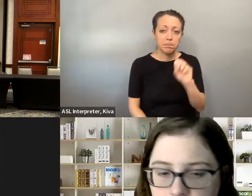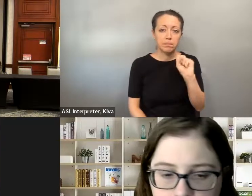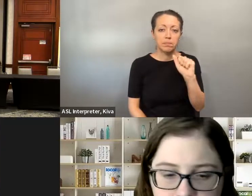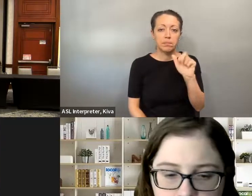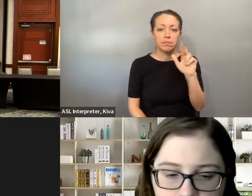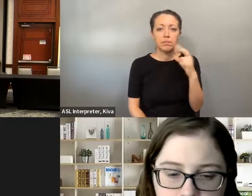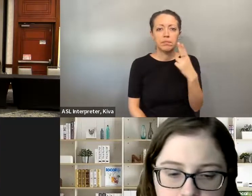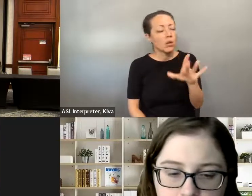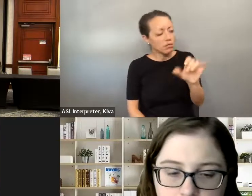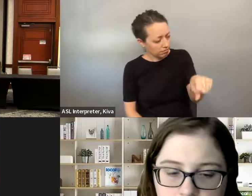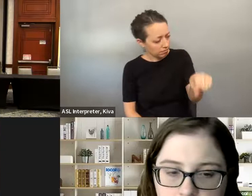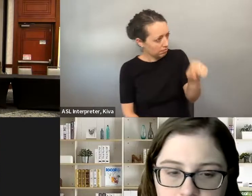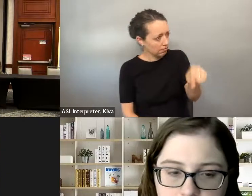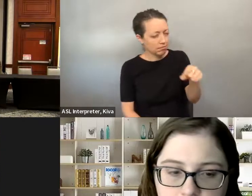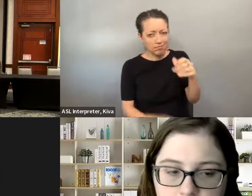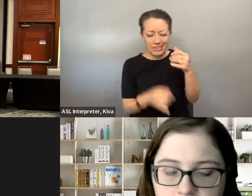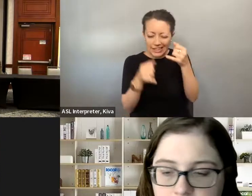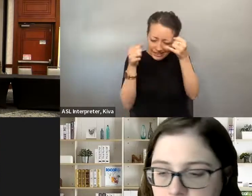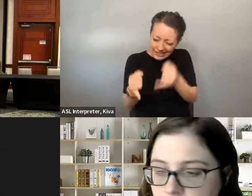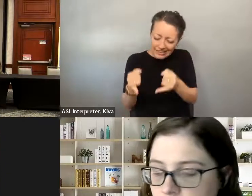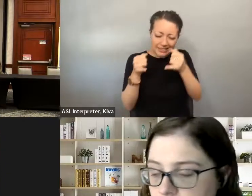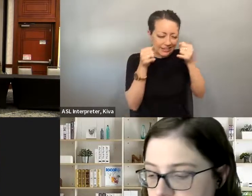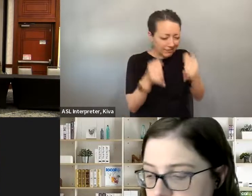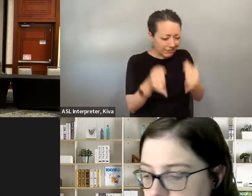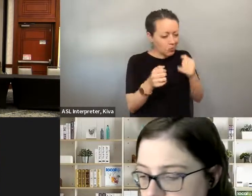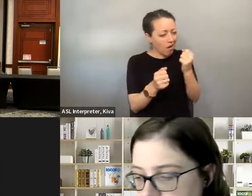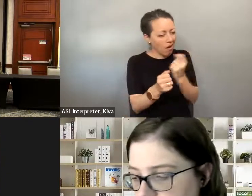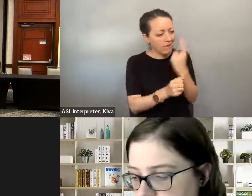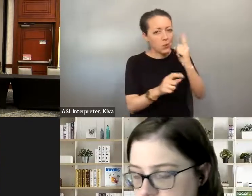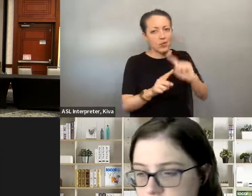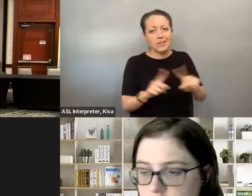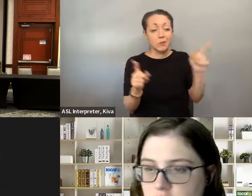that all of that is available. But I think it starts with self-advocacy. » Yeah, I would agree. It's a yeah, I would agree, it's it's a very individual thing, and only the person themselves can request accommodations.